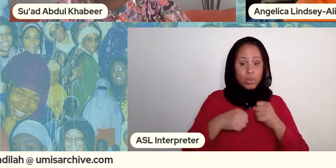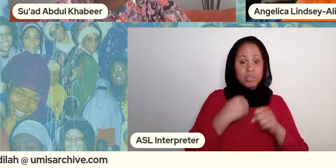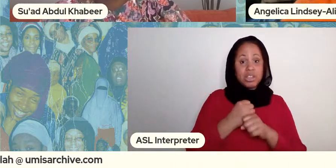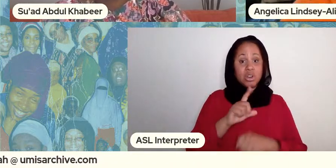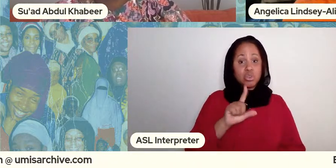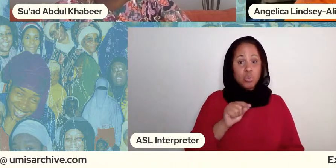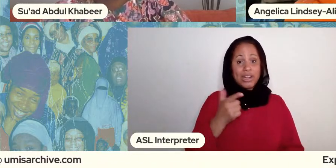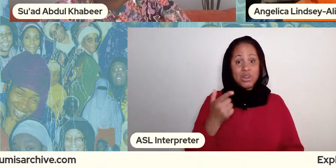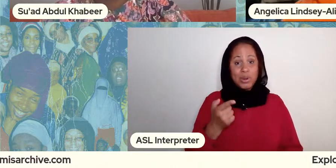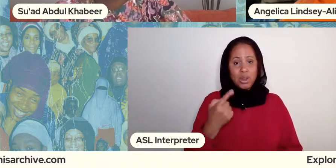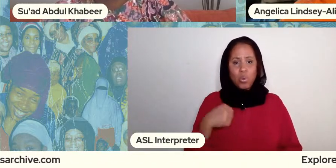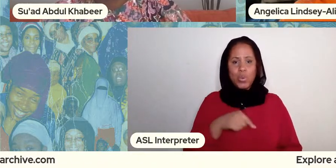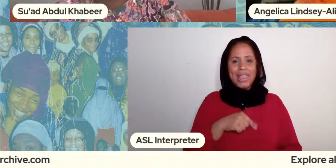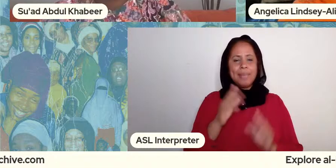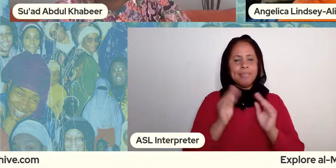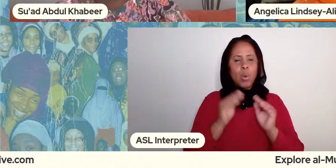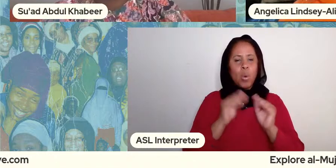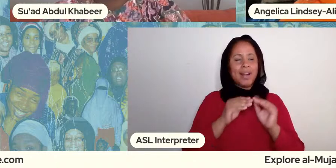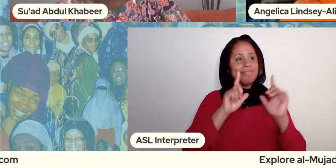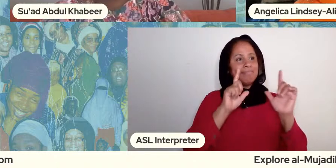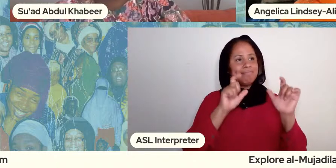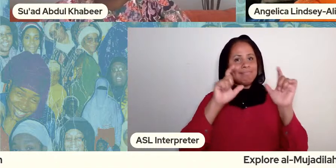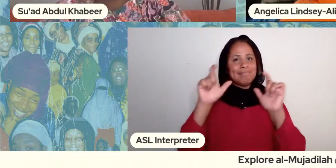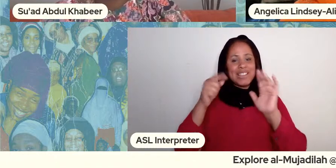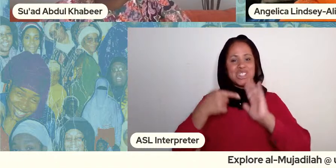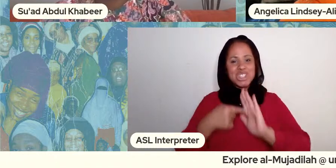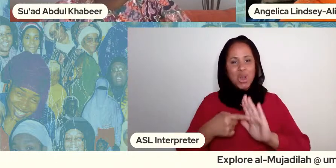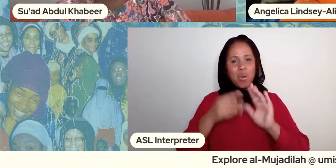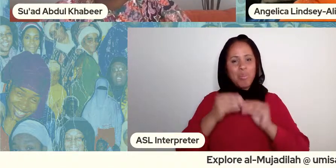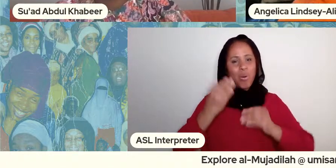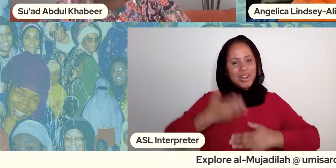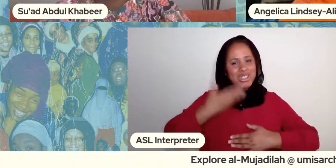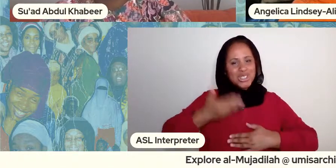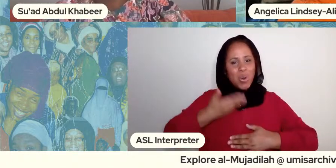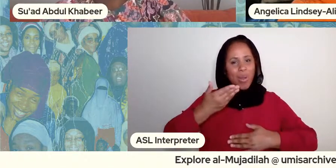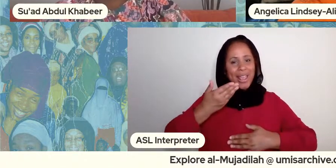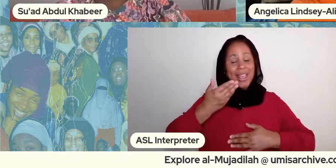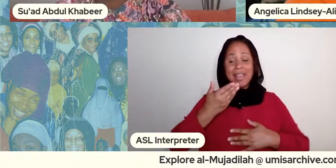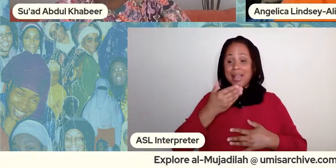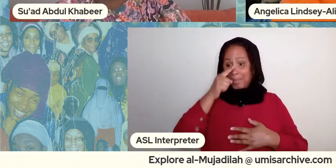and show more joy and show you know Black women not always struggling but also happy and just like